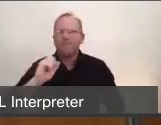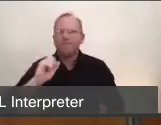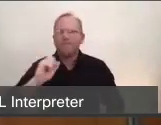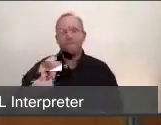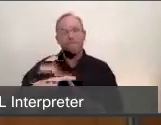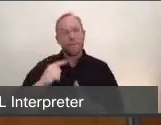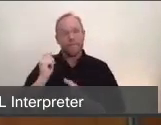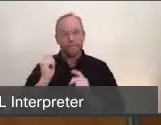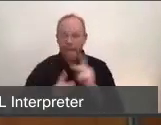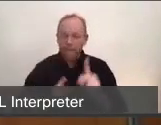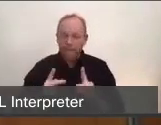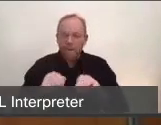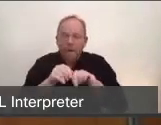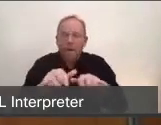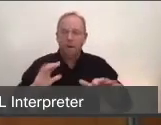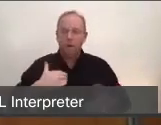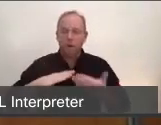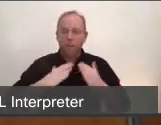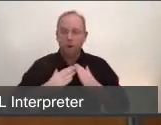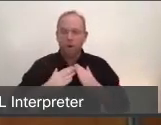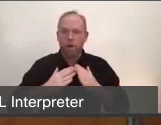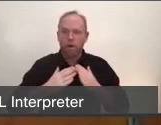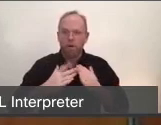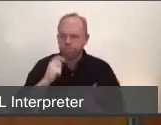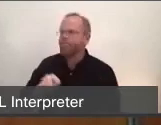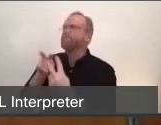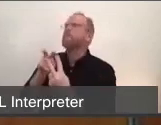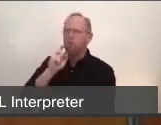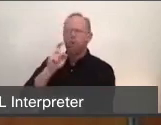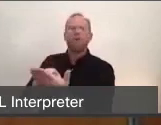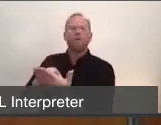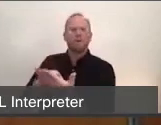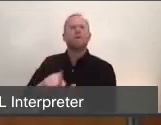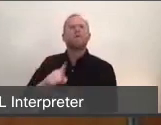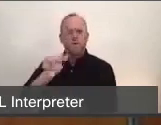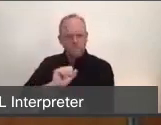who have become recognized as truly essential service workers.